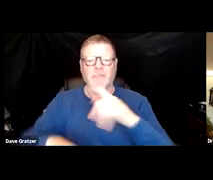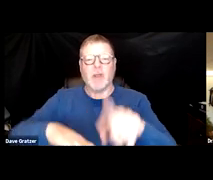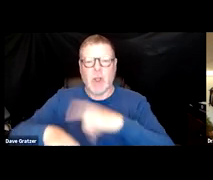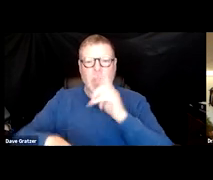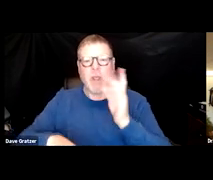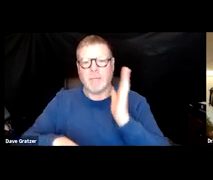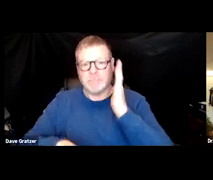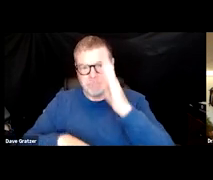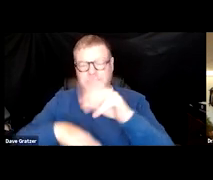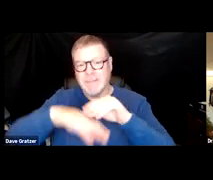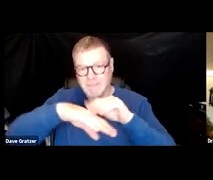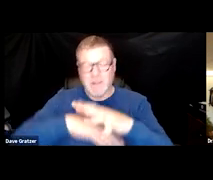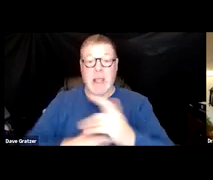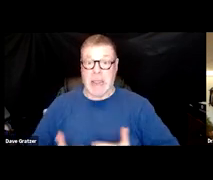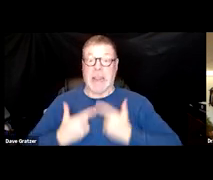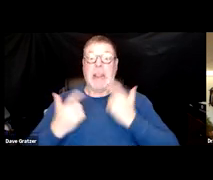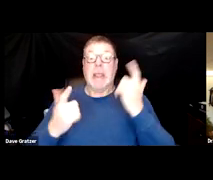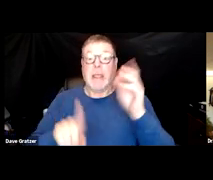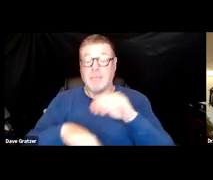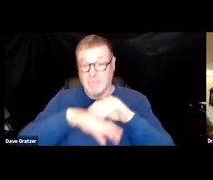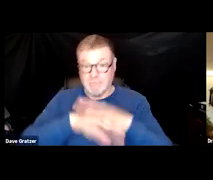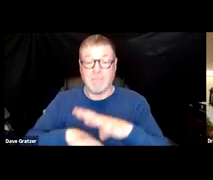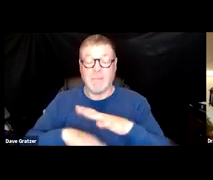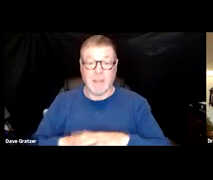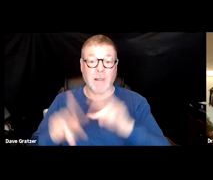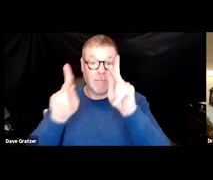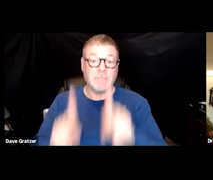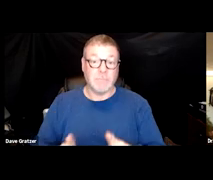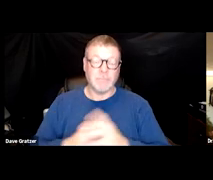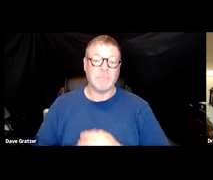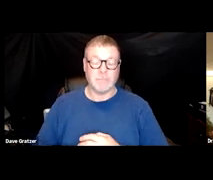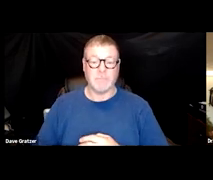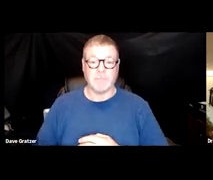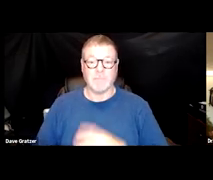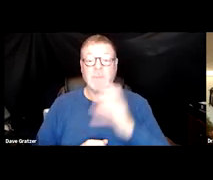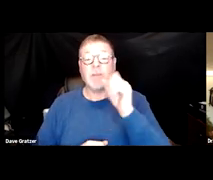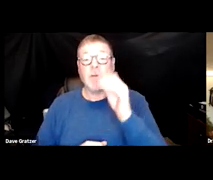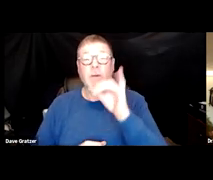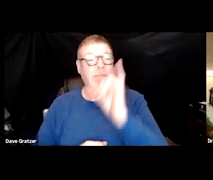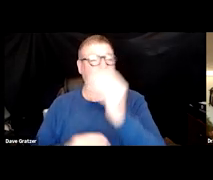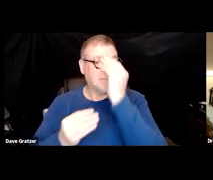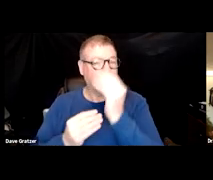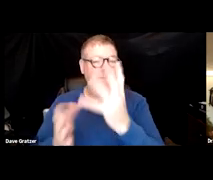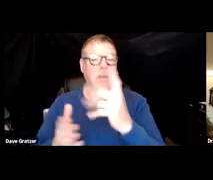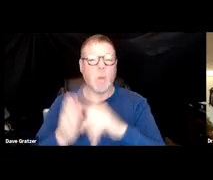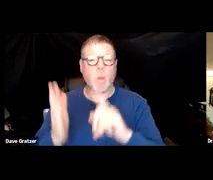and if not lifelong effects upon the individual. So that should give you an idea of what to think about